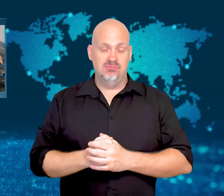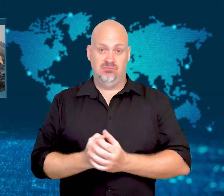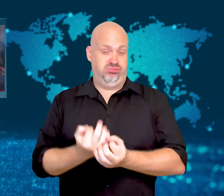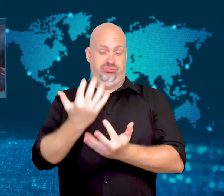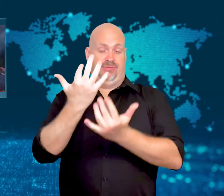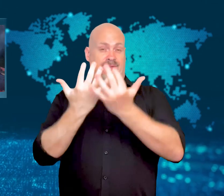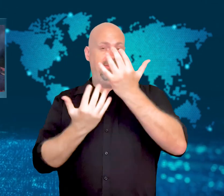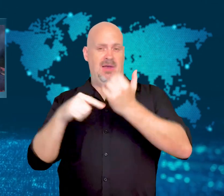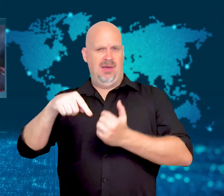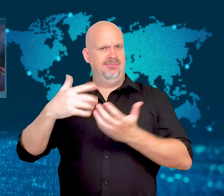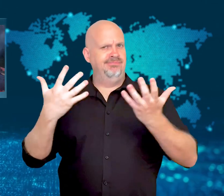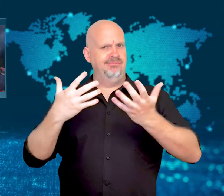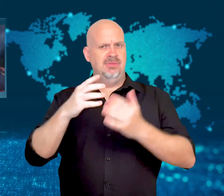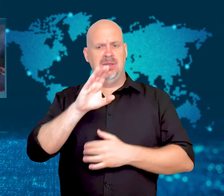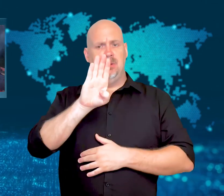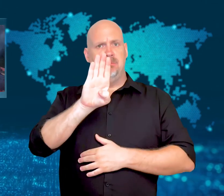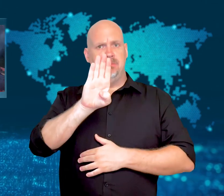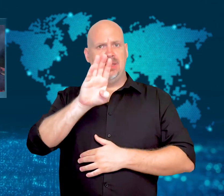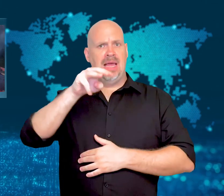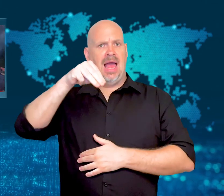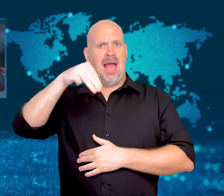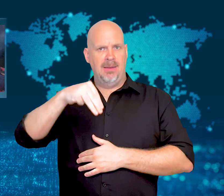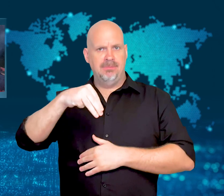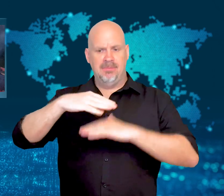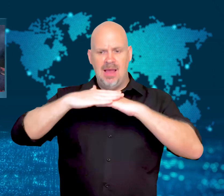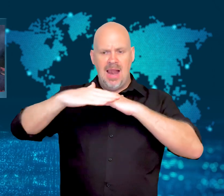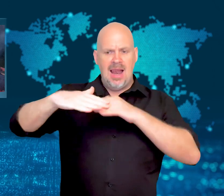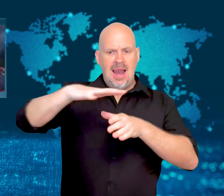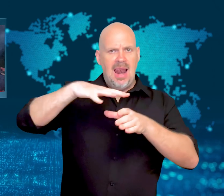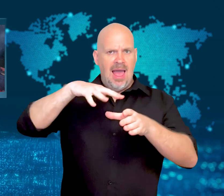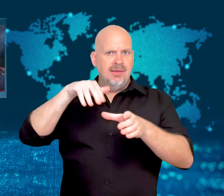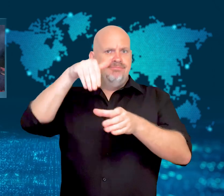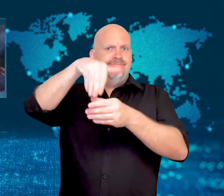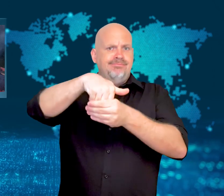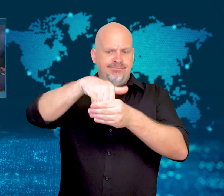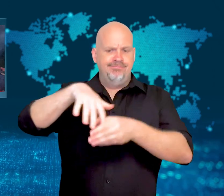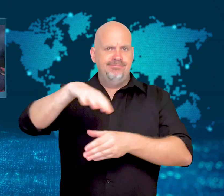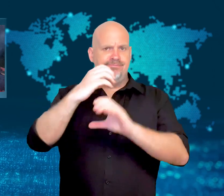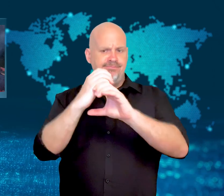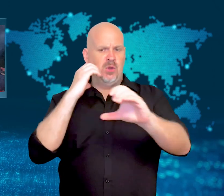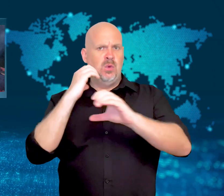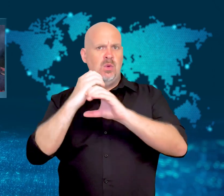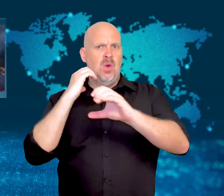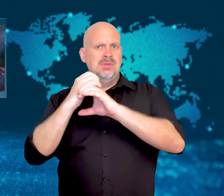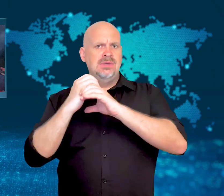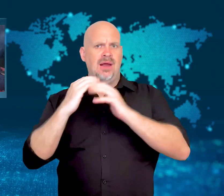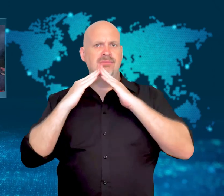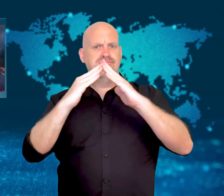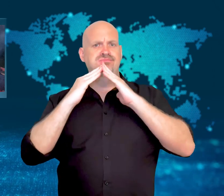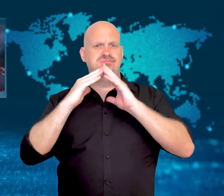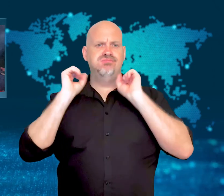at the BM Inland Container Depot near the country's main seaport.